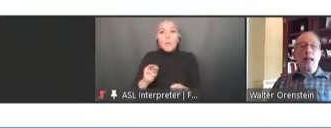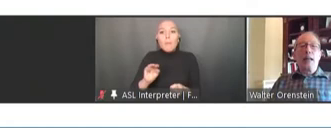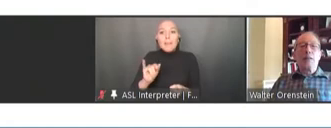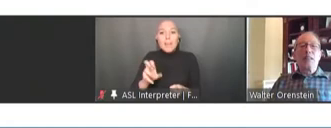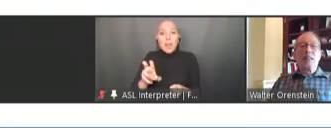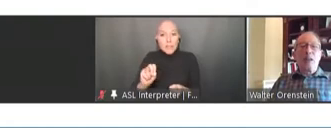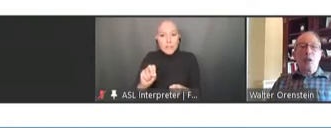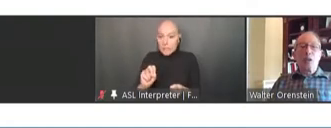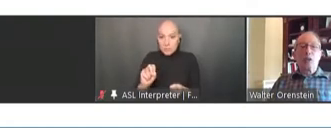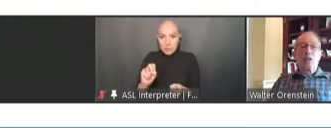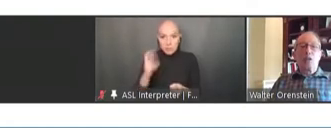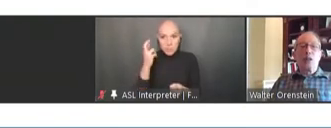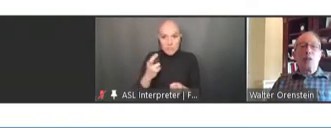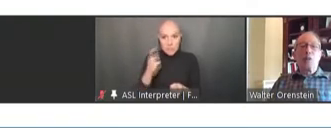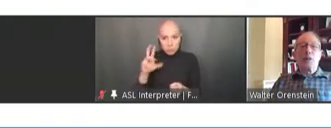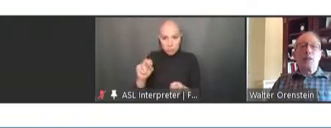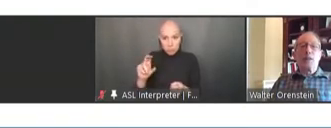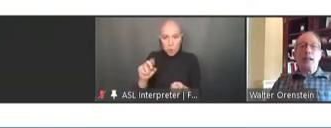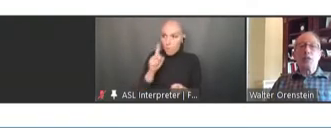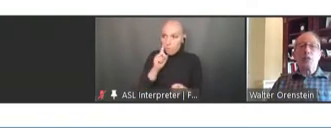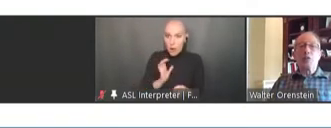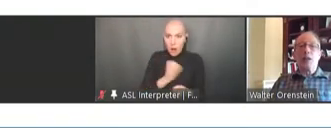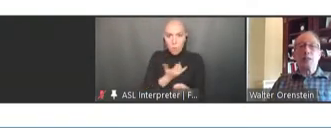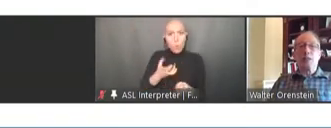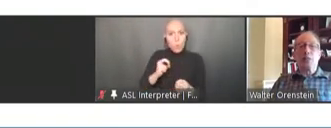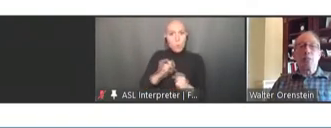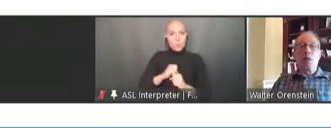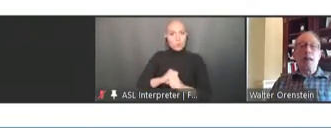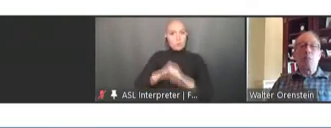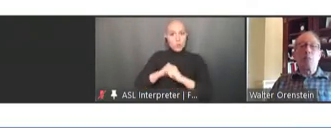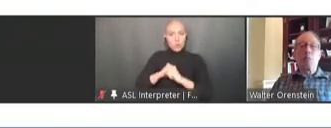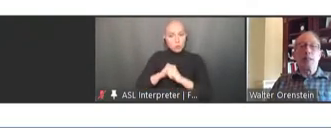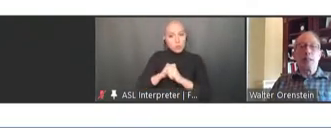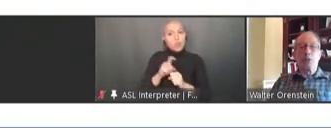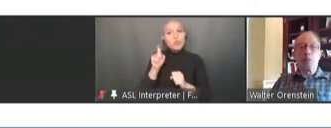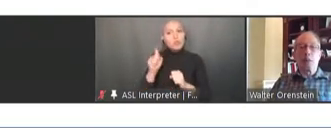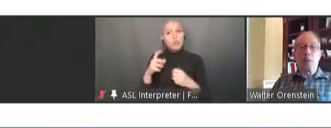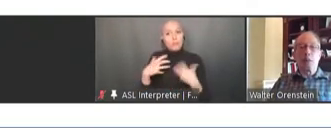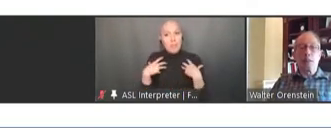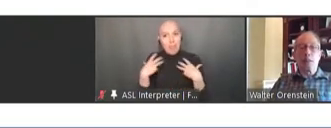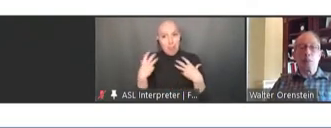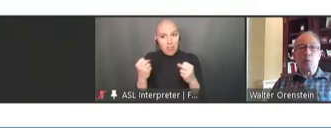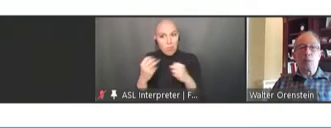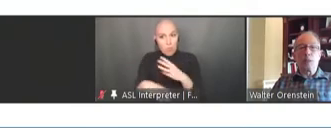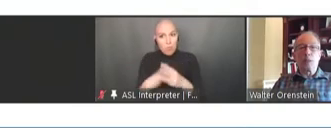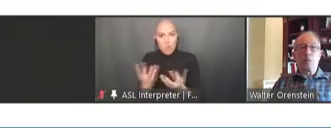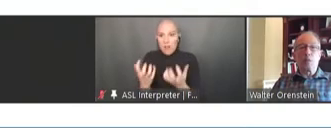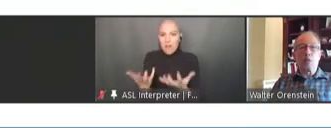And they also developed then a National Vaccine Implementation Plan. Next slide, please.